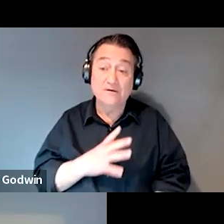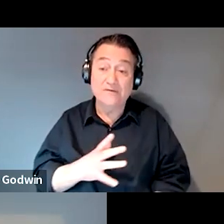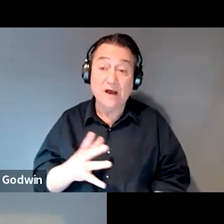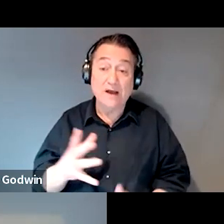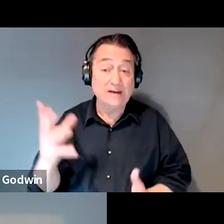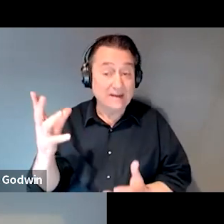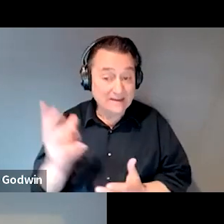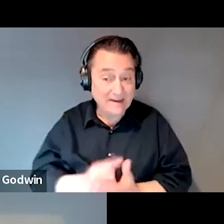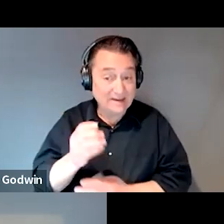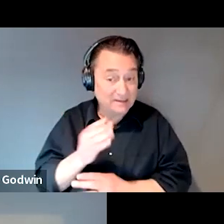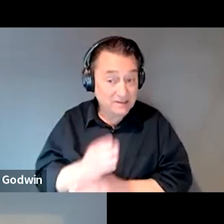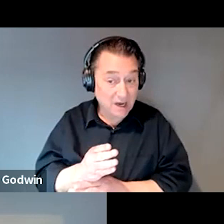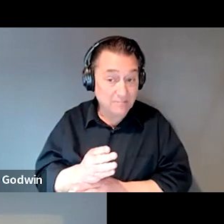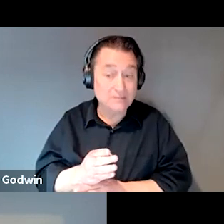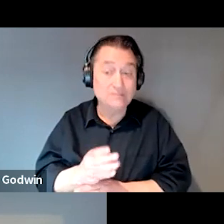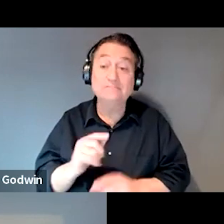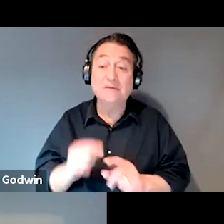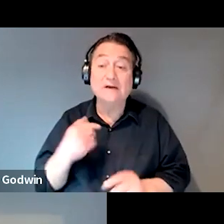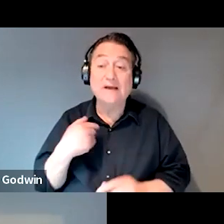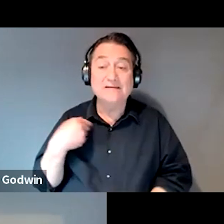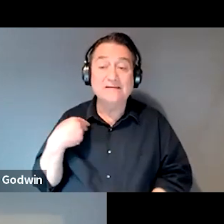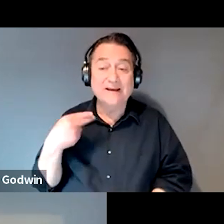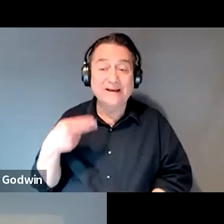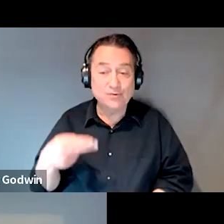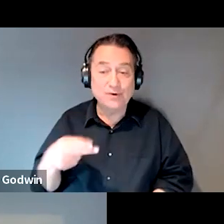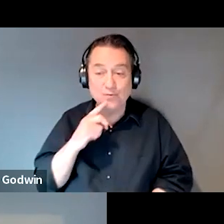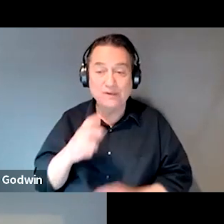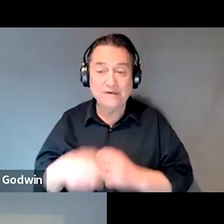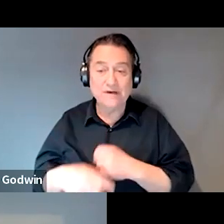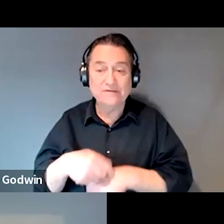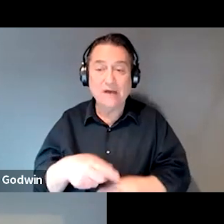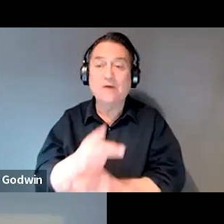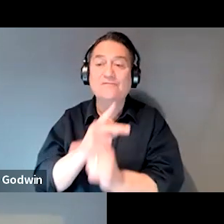It's just that she has the history or, you know, a really tough time of actually keeping that job.